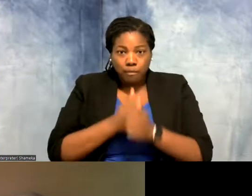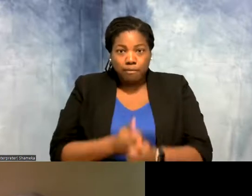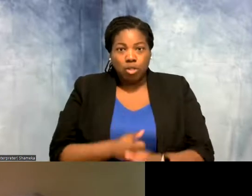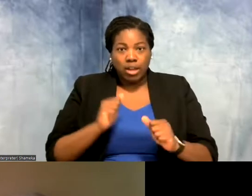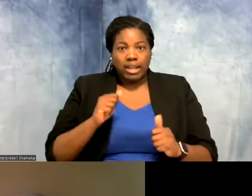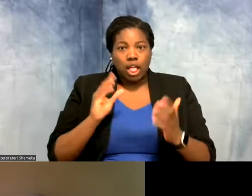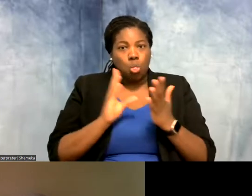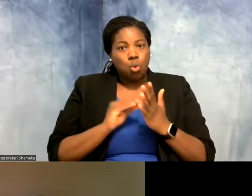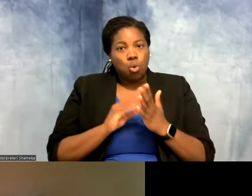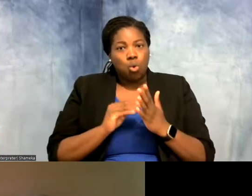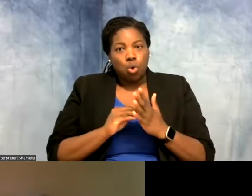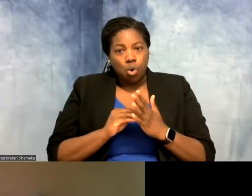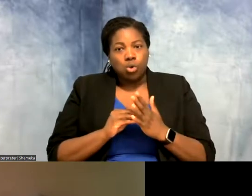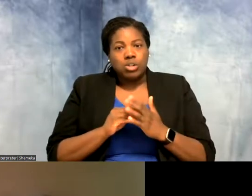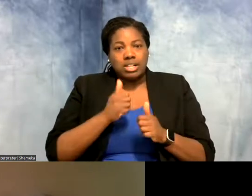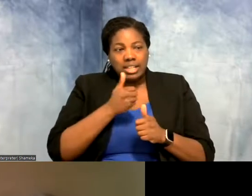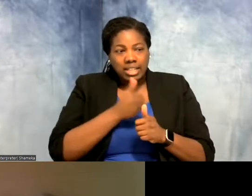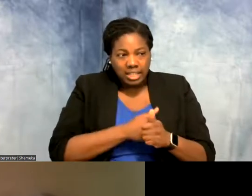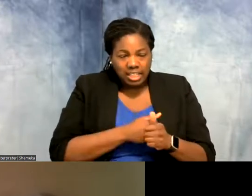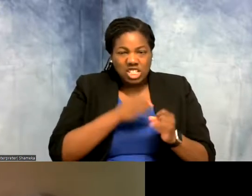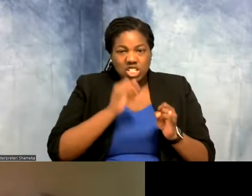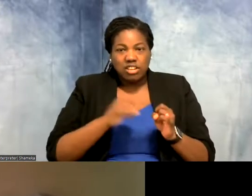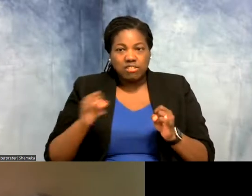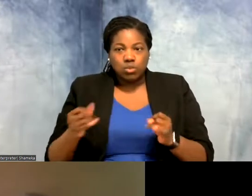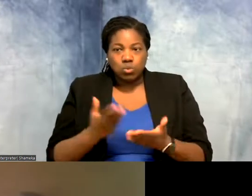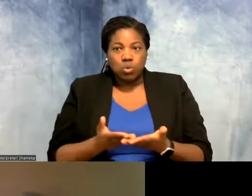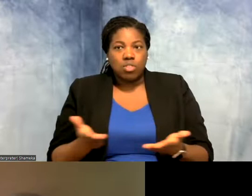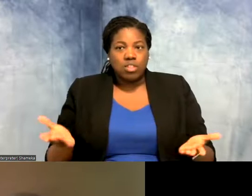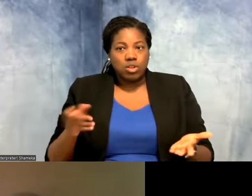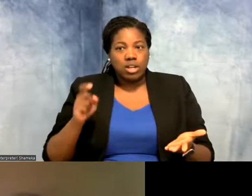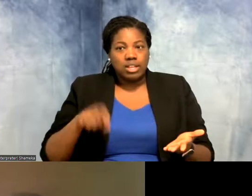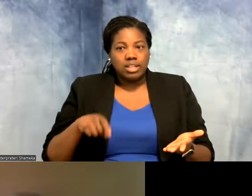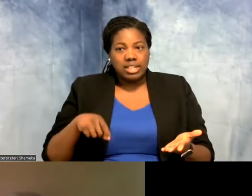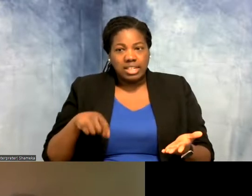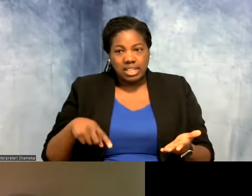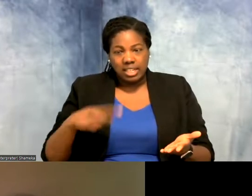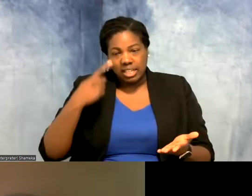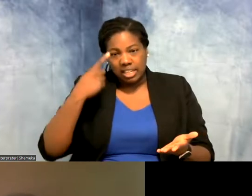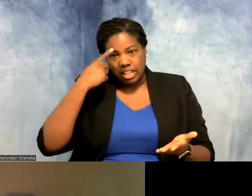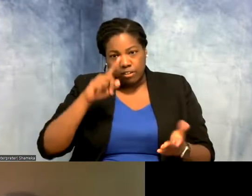to do each individual thing that I need for these different wildlife research questions.